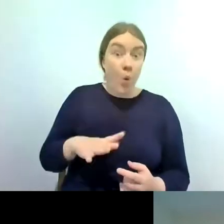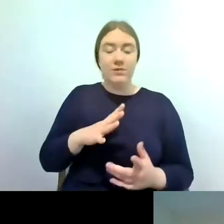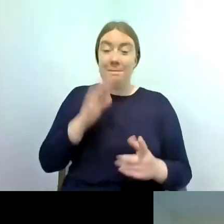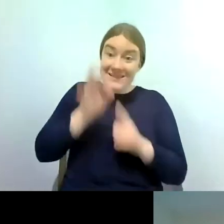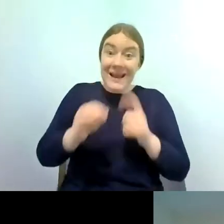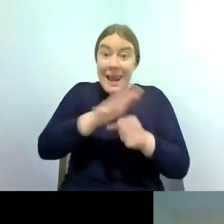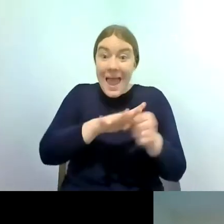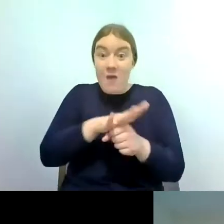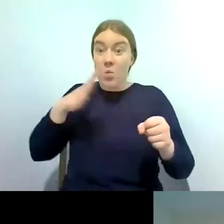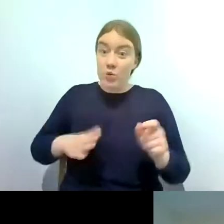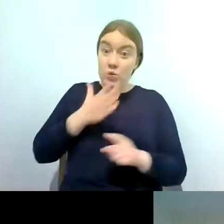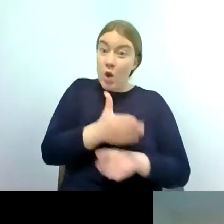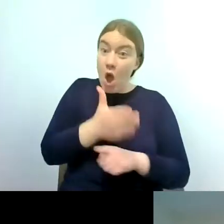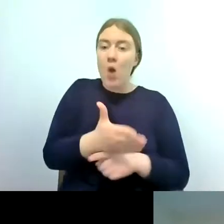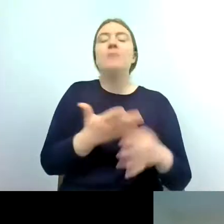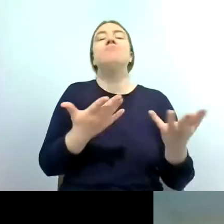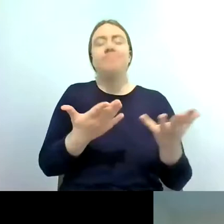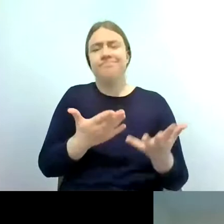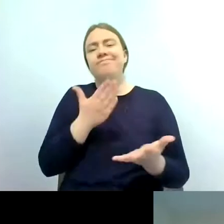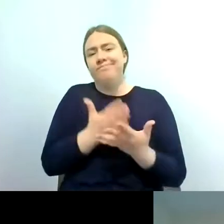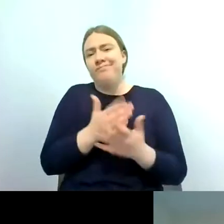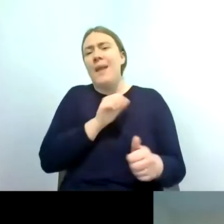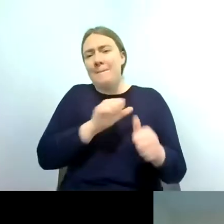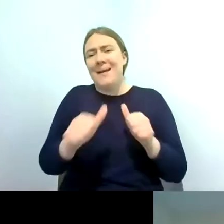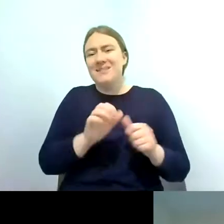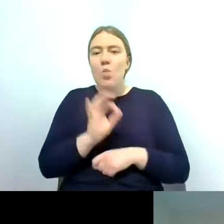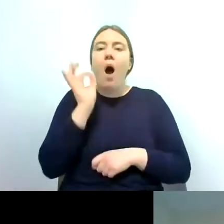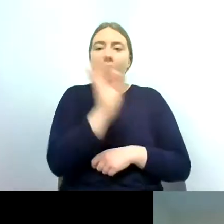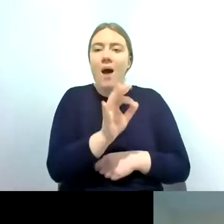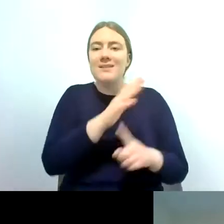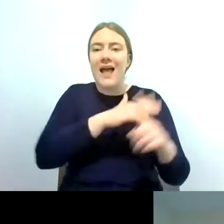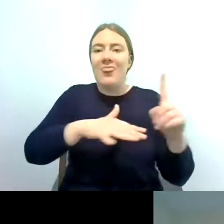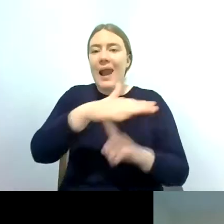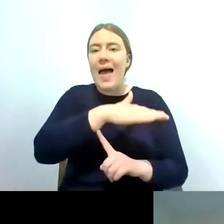it is best practice to go and ask for landowner permission and if you don't know who the landowner